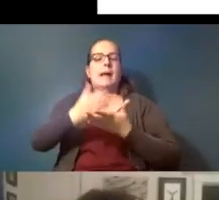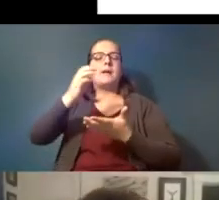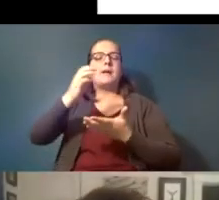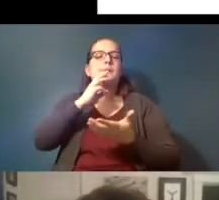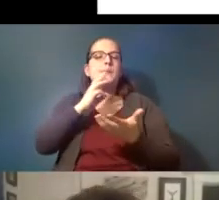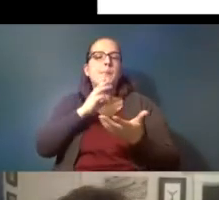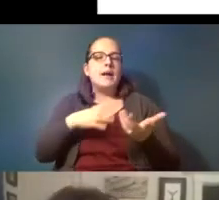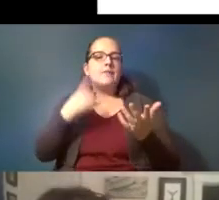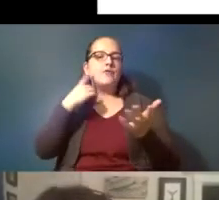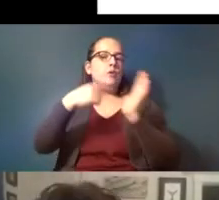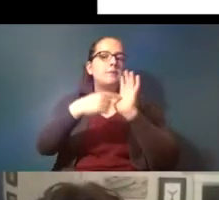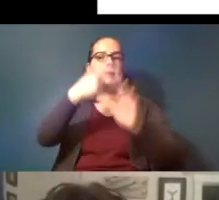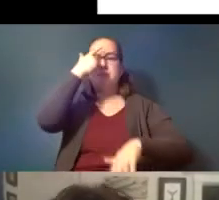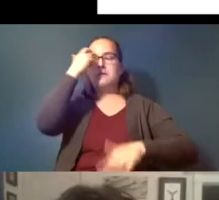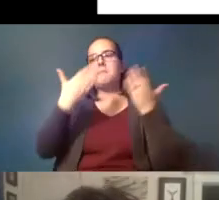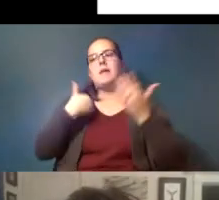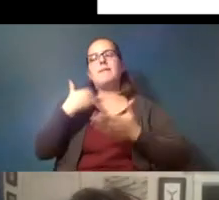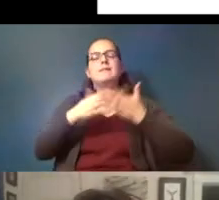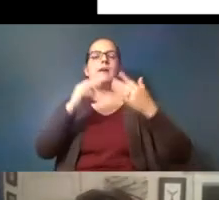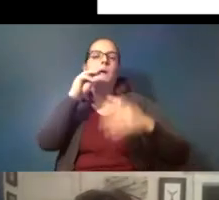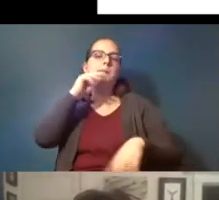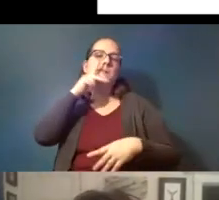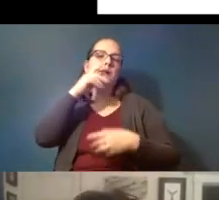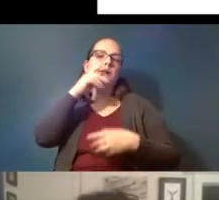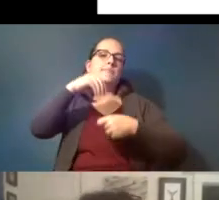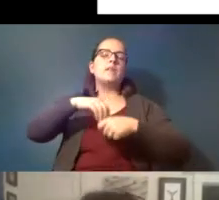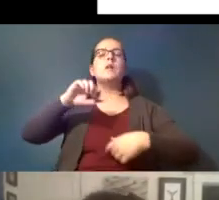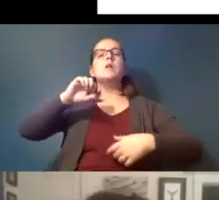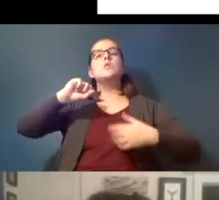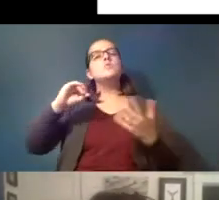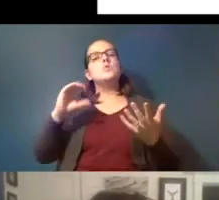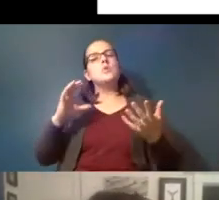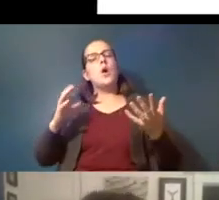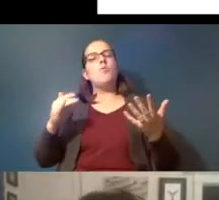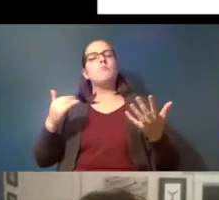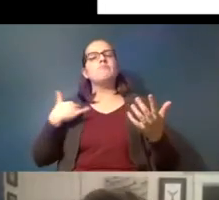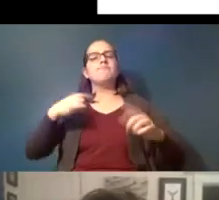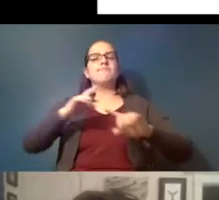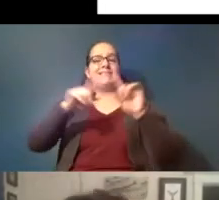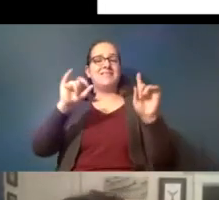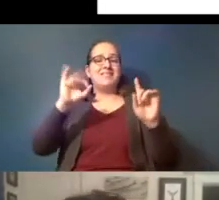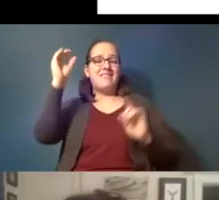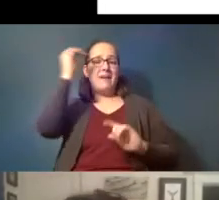because there might be some microplastics in it so there's a difference of opinion between groups